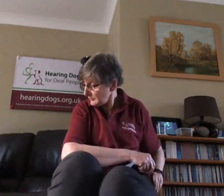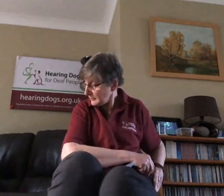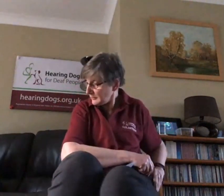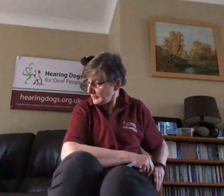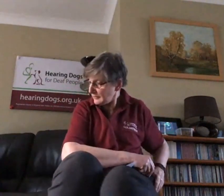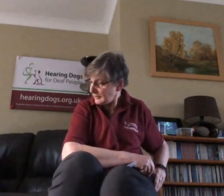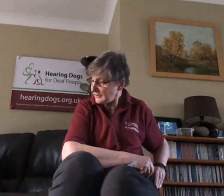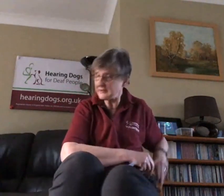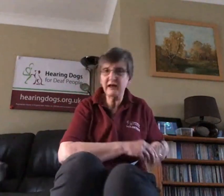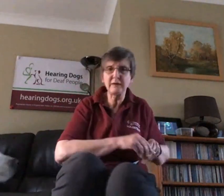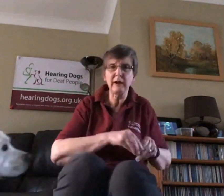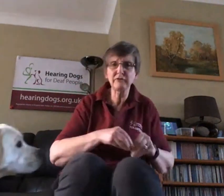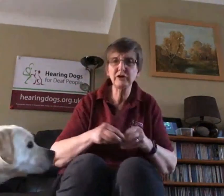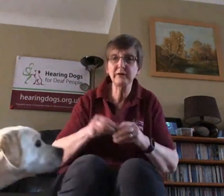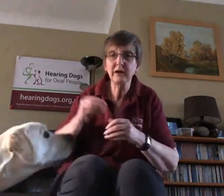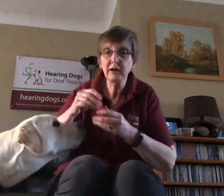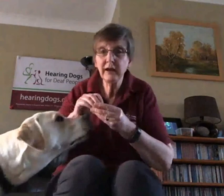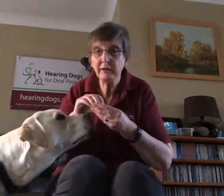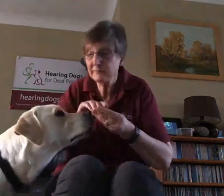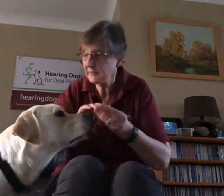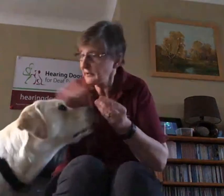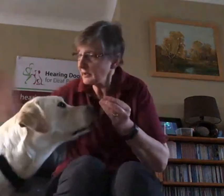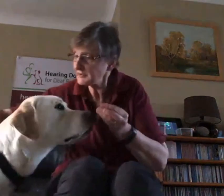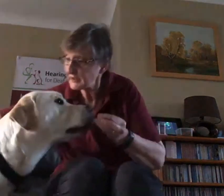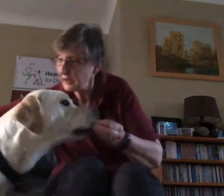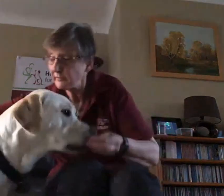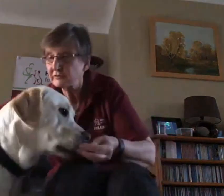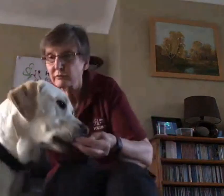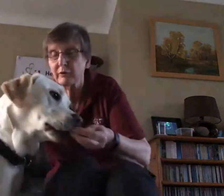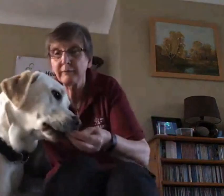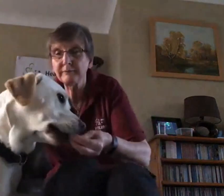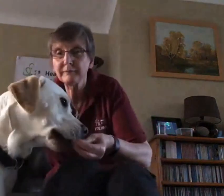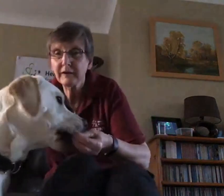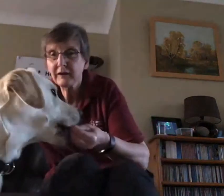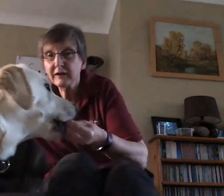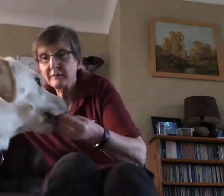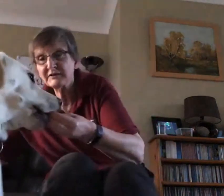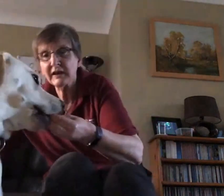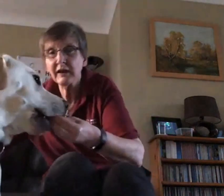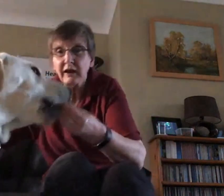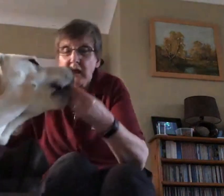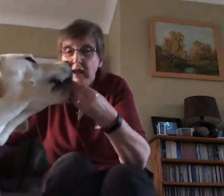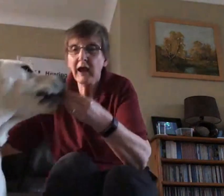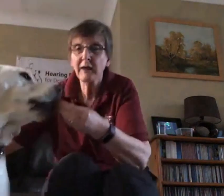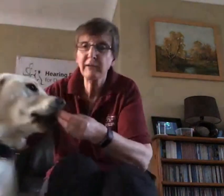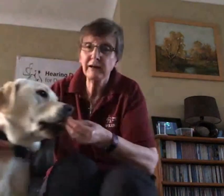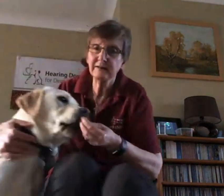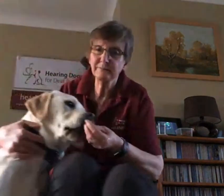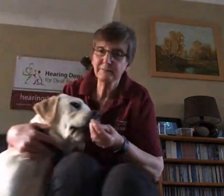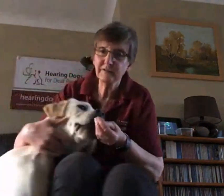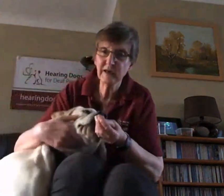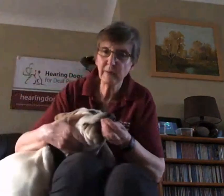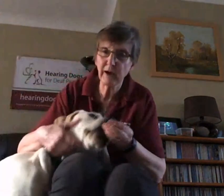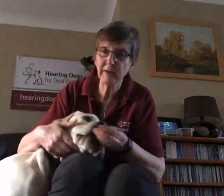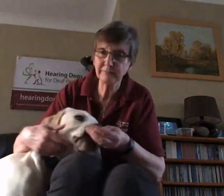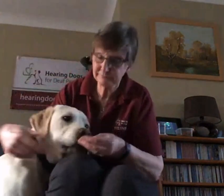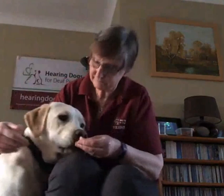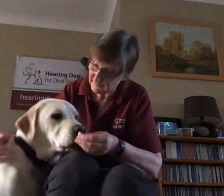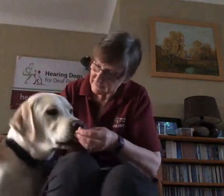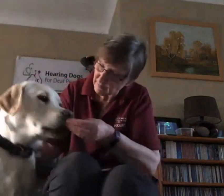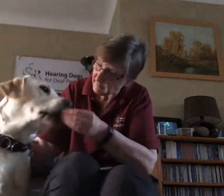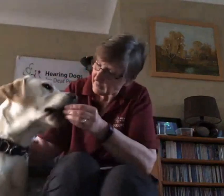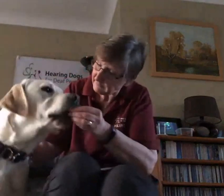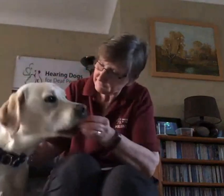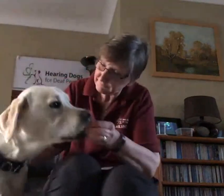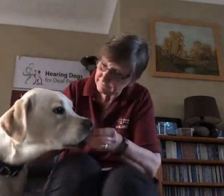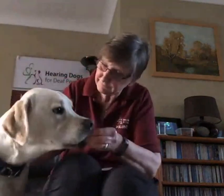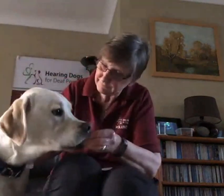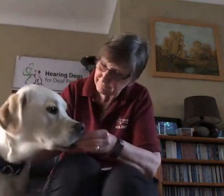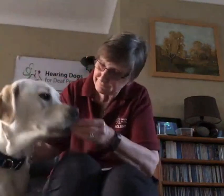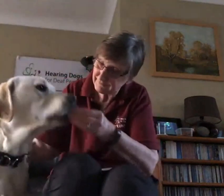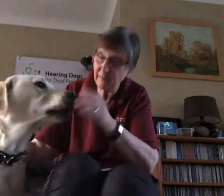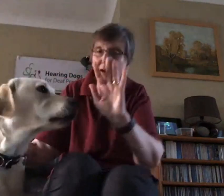Say good bye - There we are!